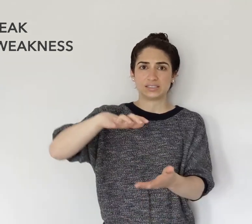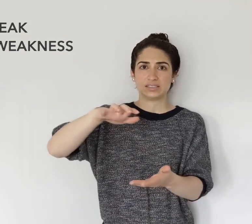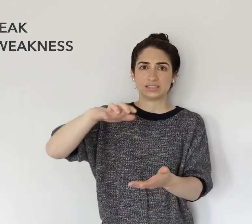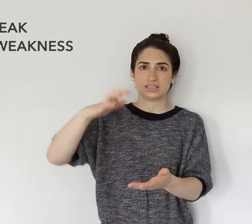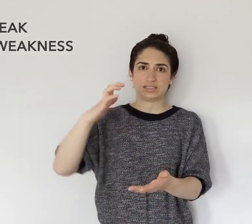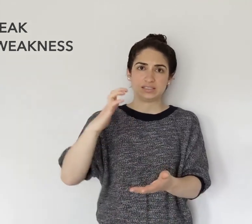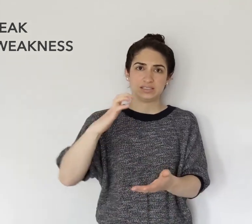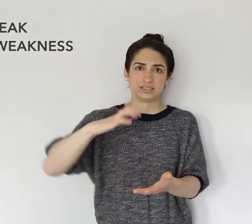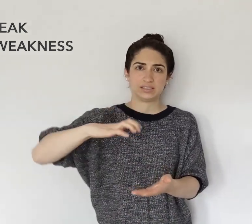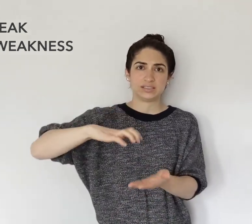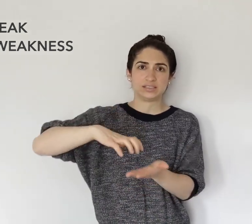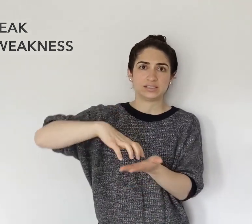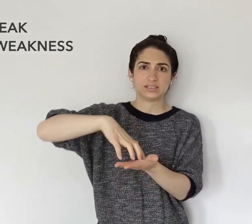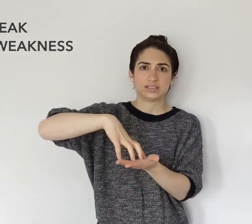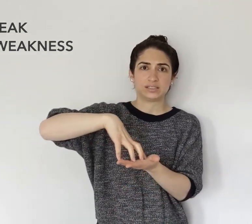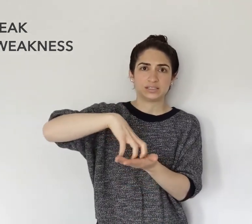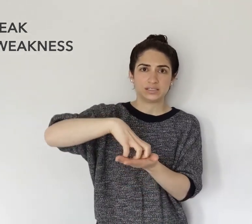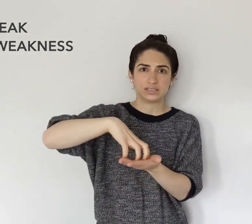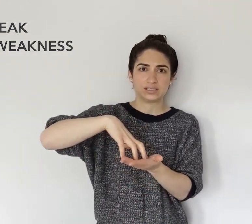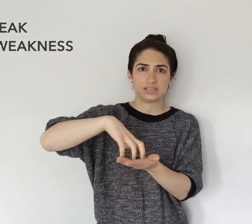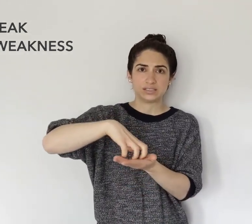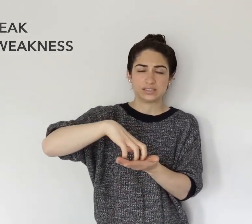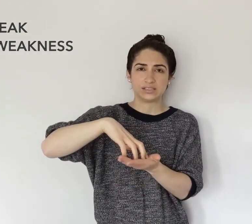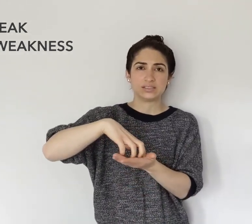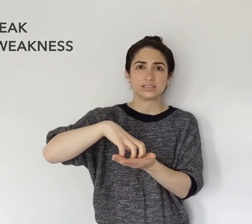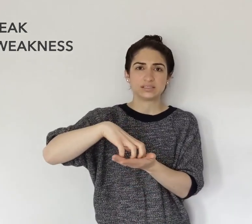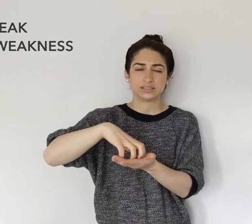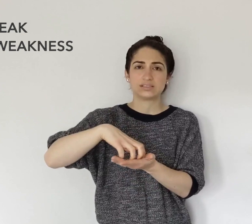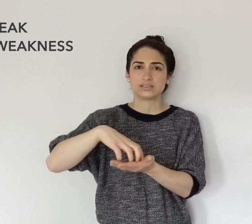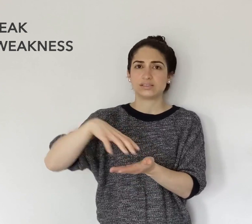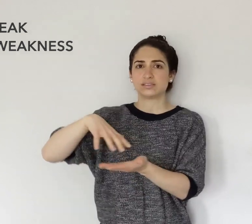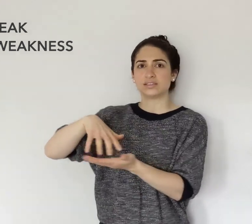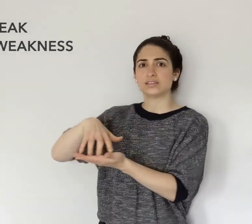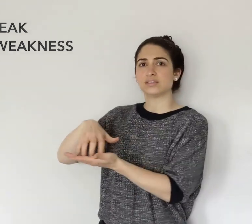The tips of the fingers bend on the opposite hand.